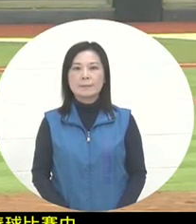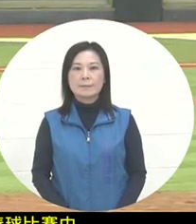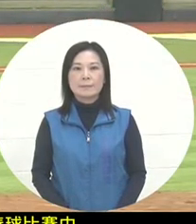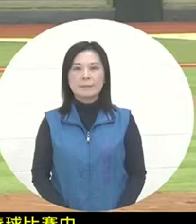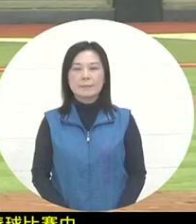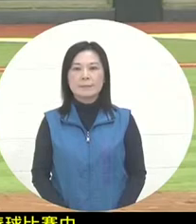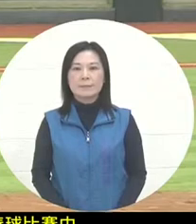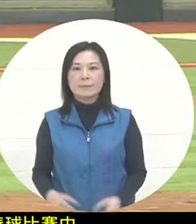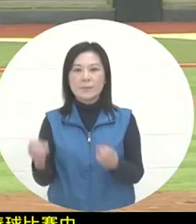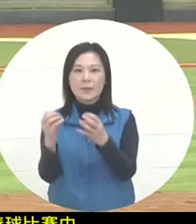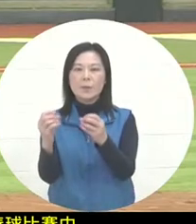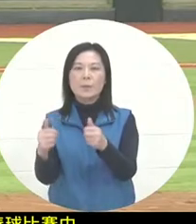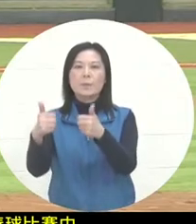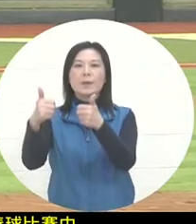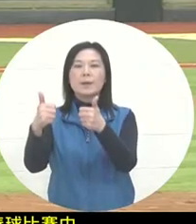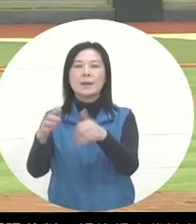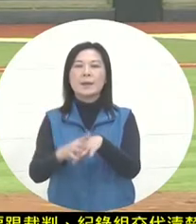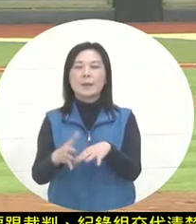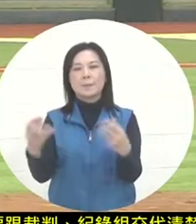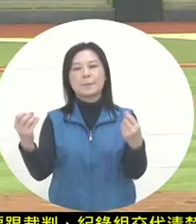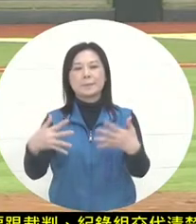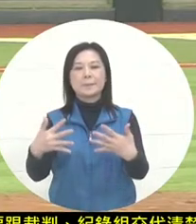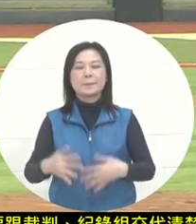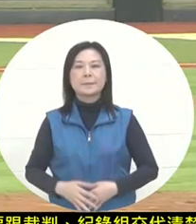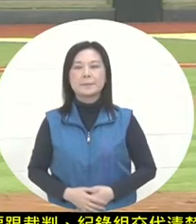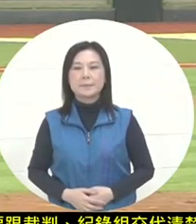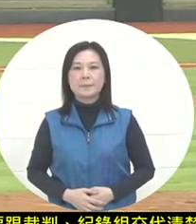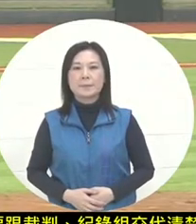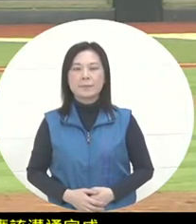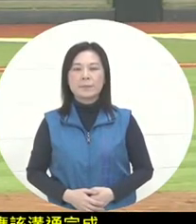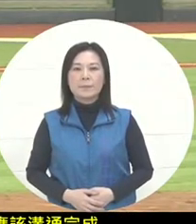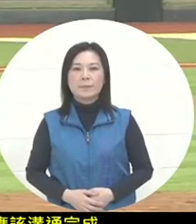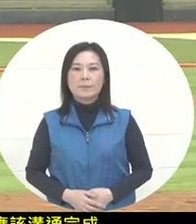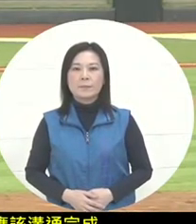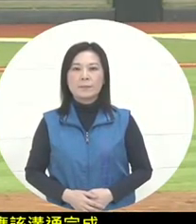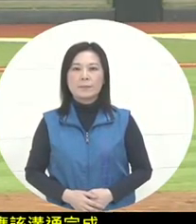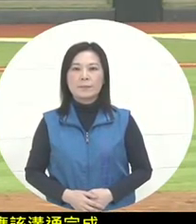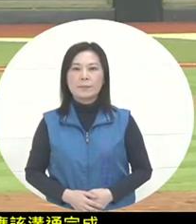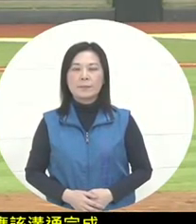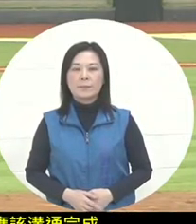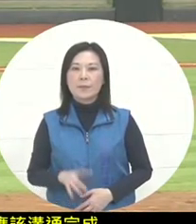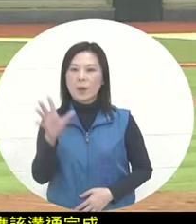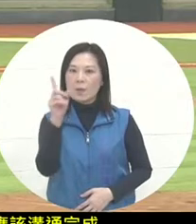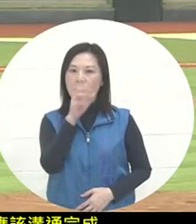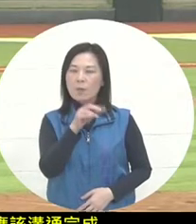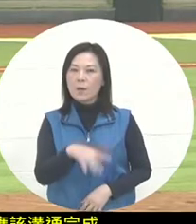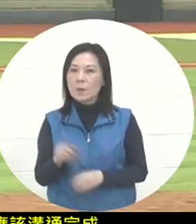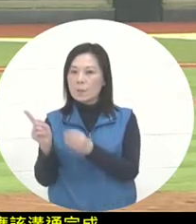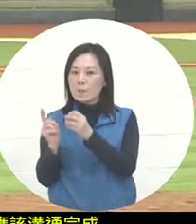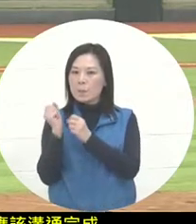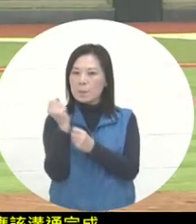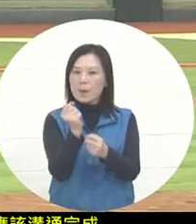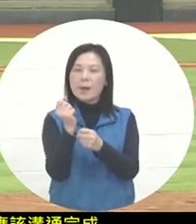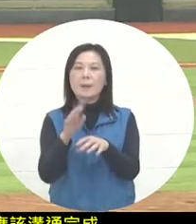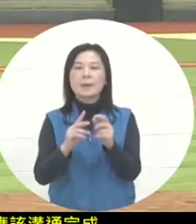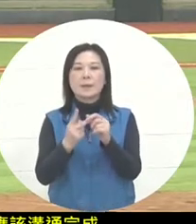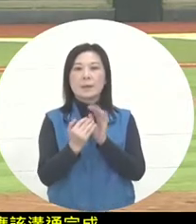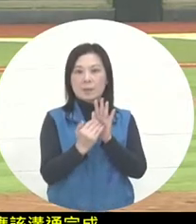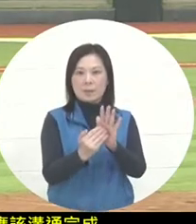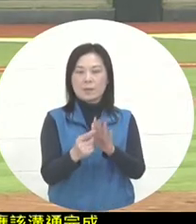the communication is completed, there will be no big problem. The most important thing is that sometimes some records of hits, backs of hands, etc.